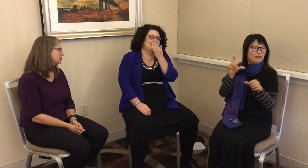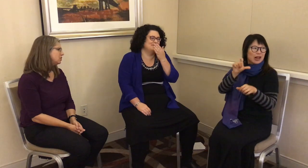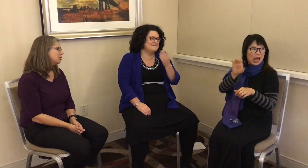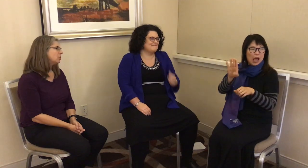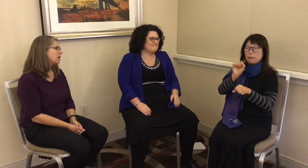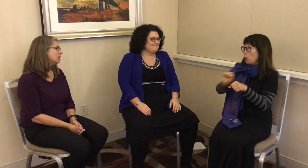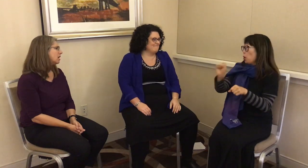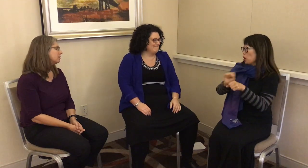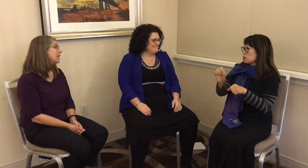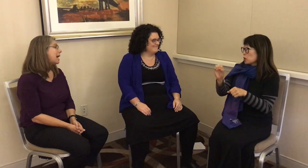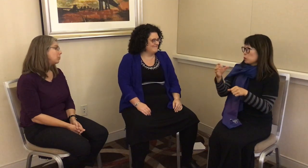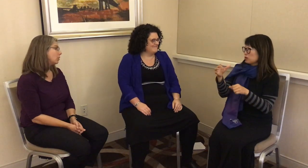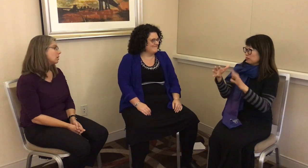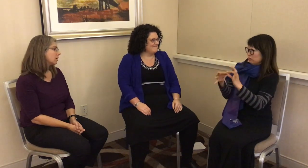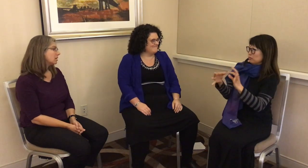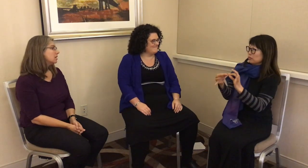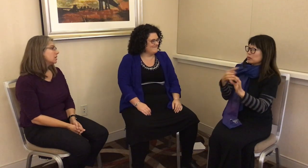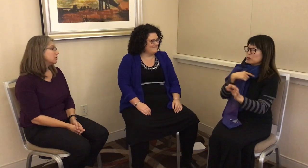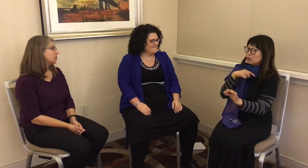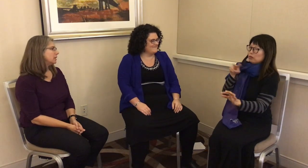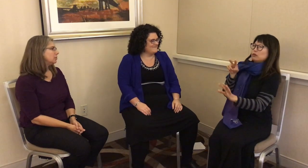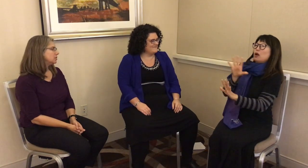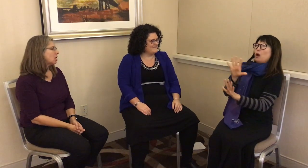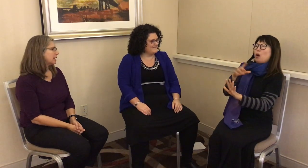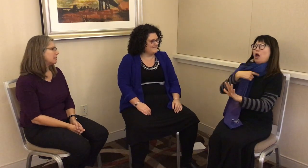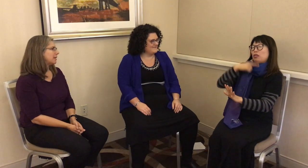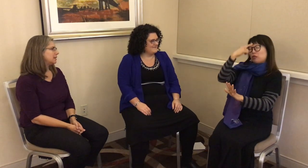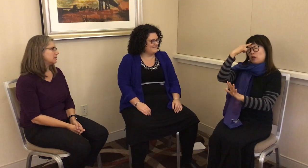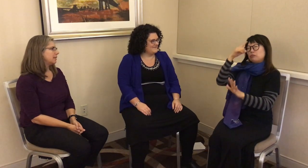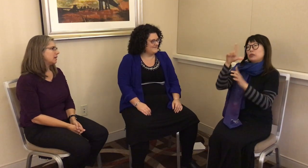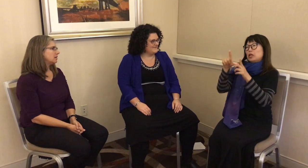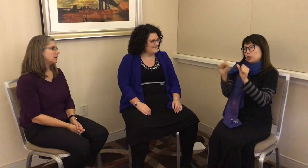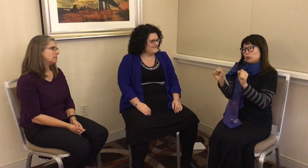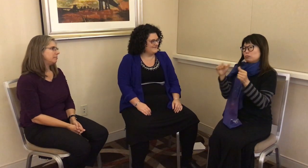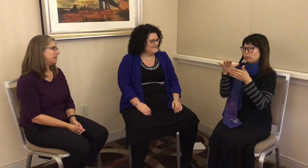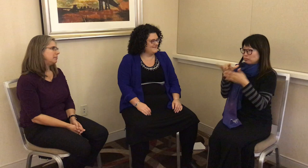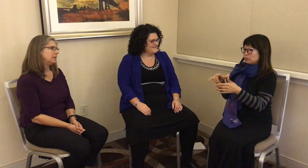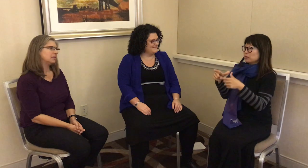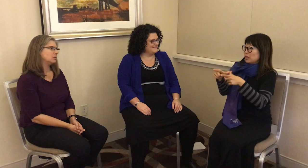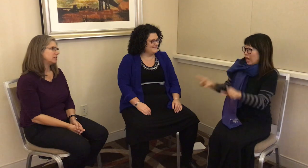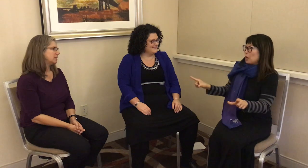to do a lot of lab work. He was talking about this and I thought, “Uh, maybe linguistics